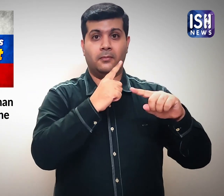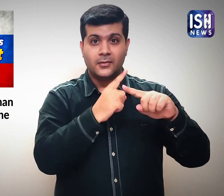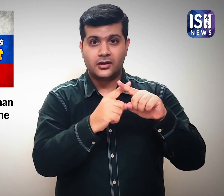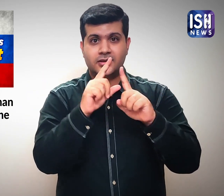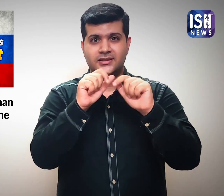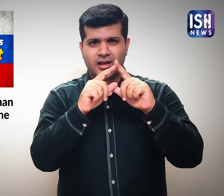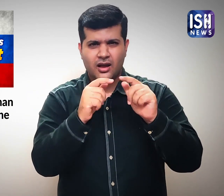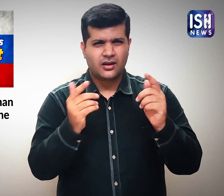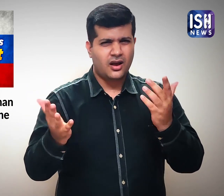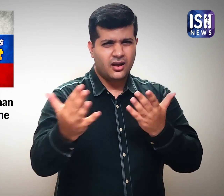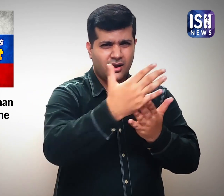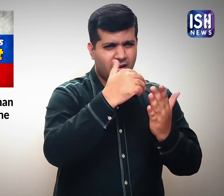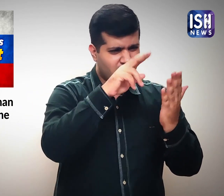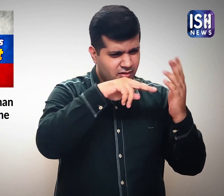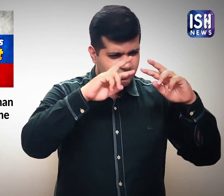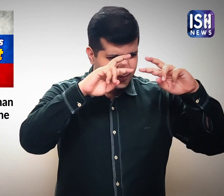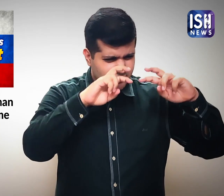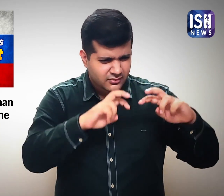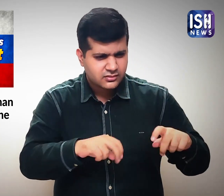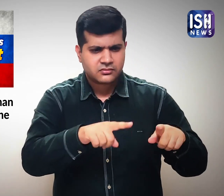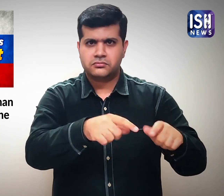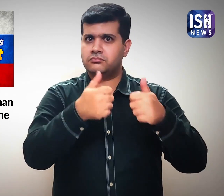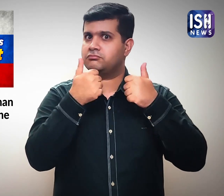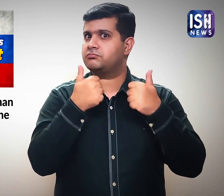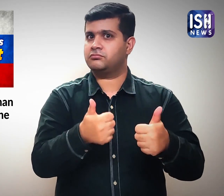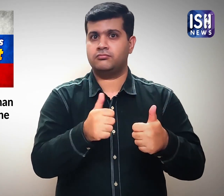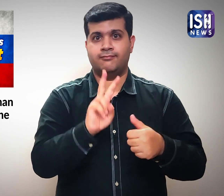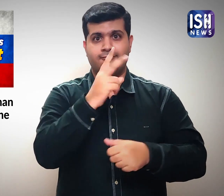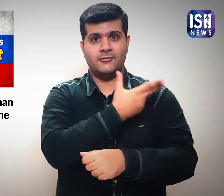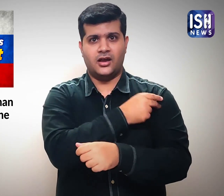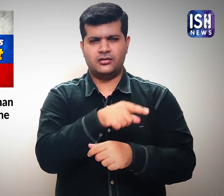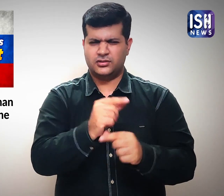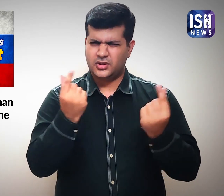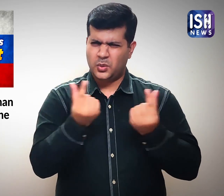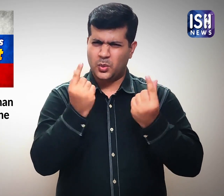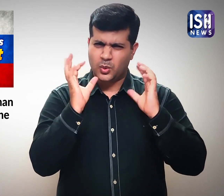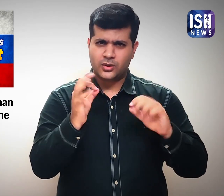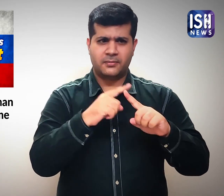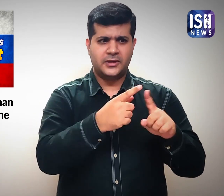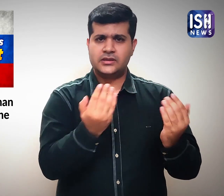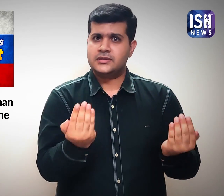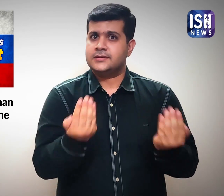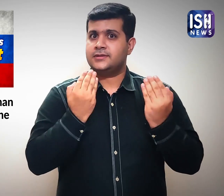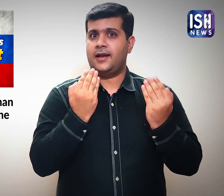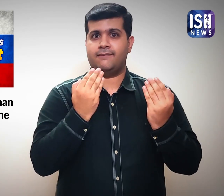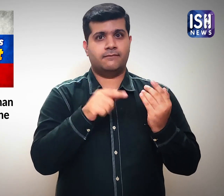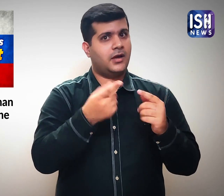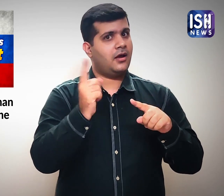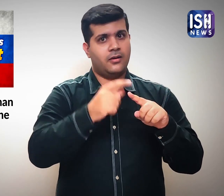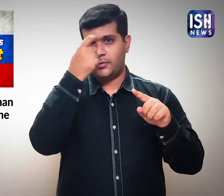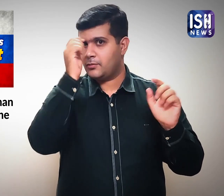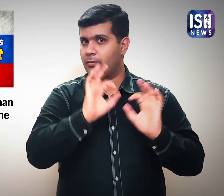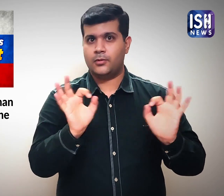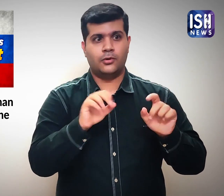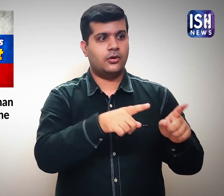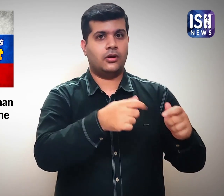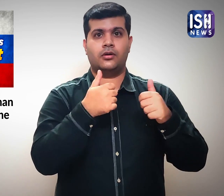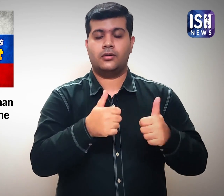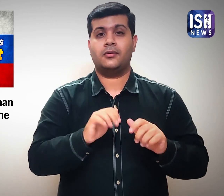The data from the tests show that the vaccine is safe and effective.